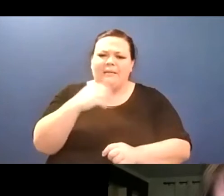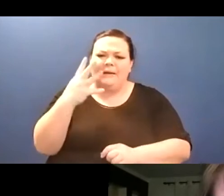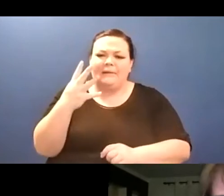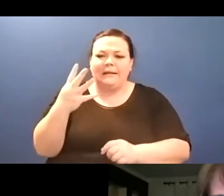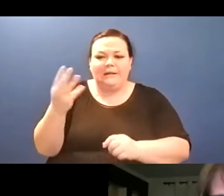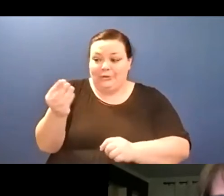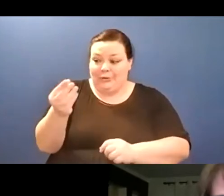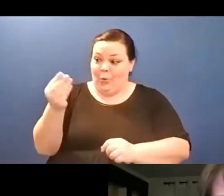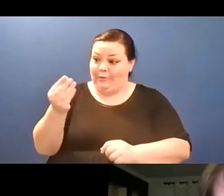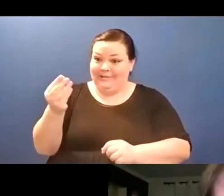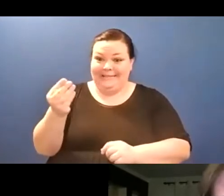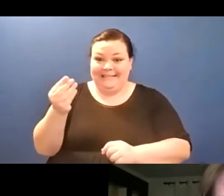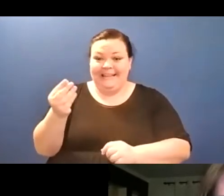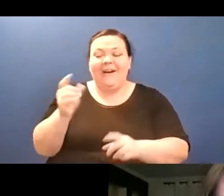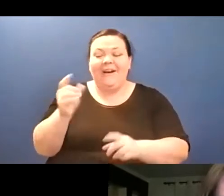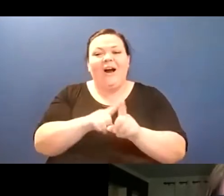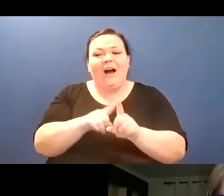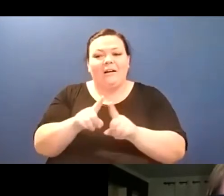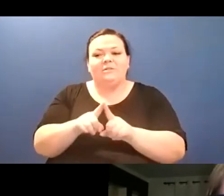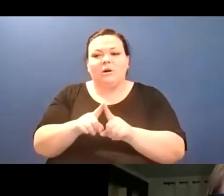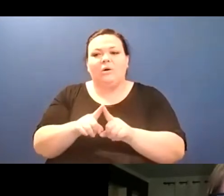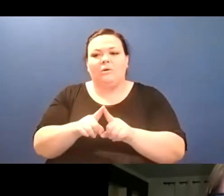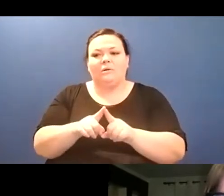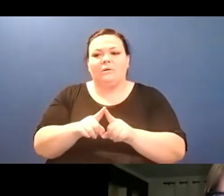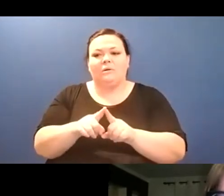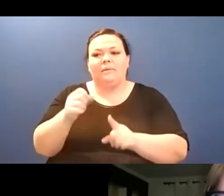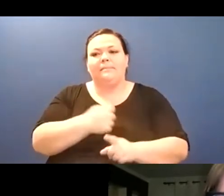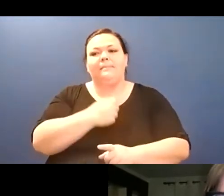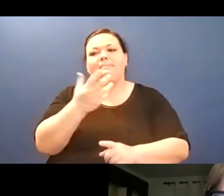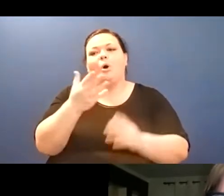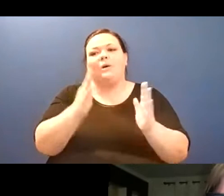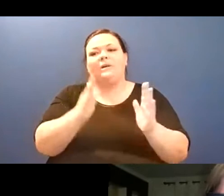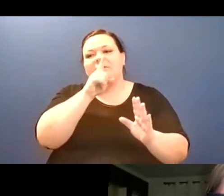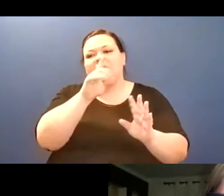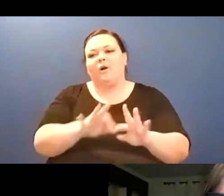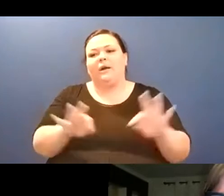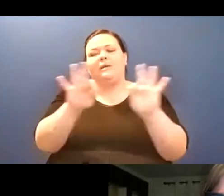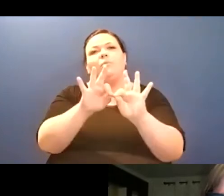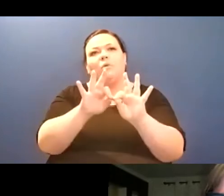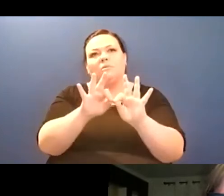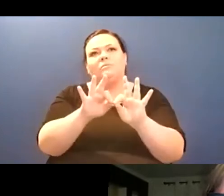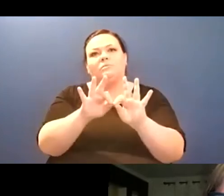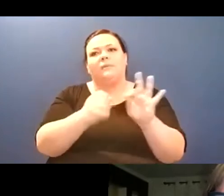um, who's a Little Rock, Arkansas poet, um, and a wonderful poet, um, and that'll be on